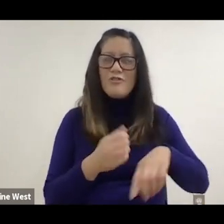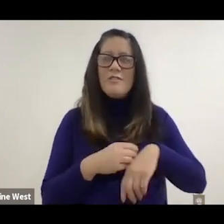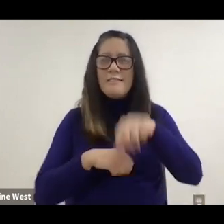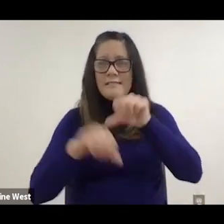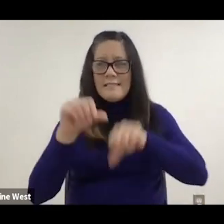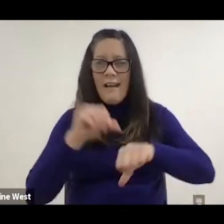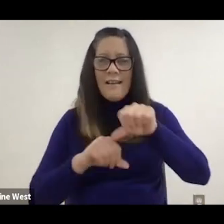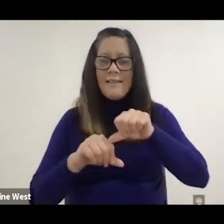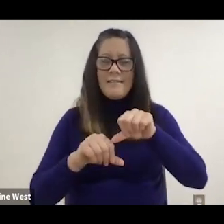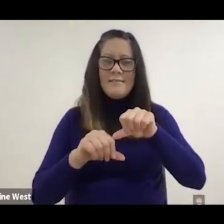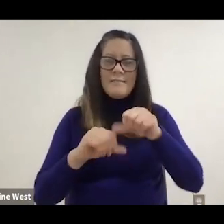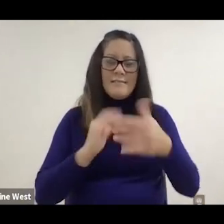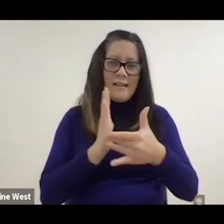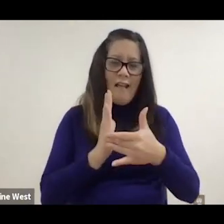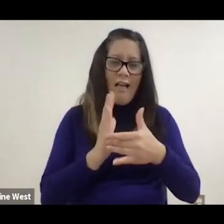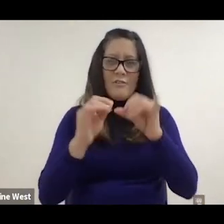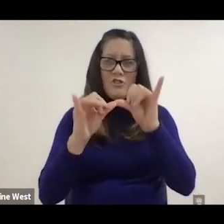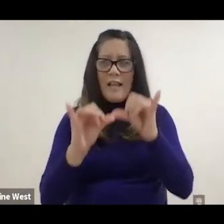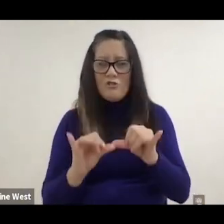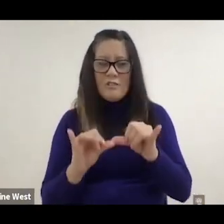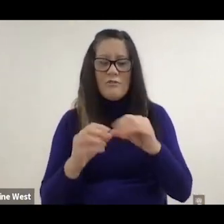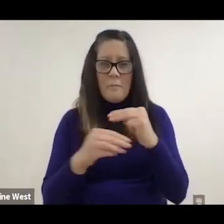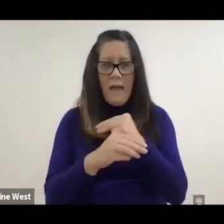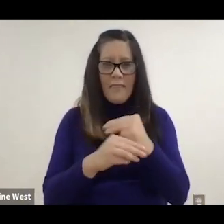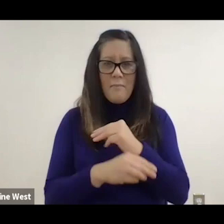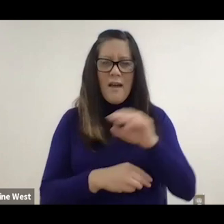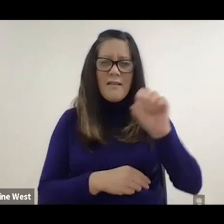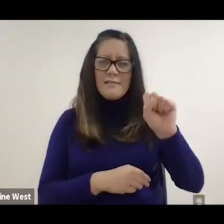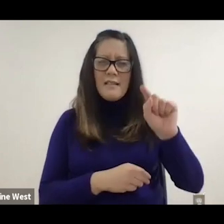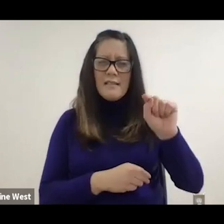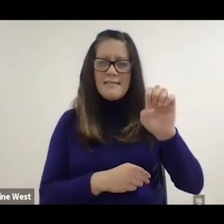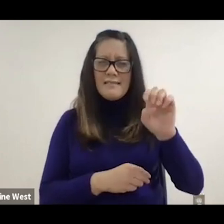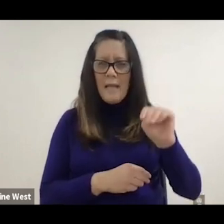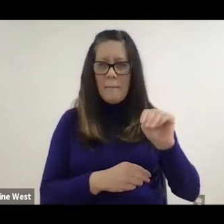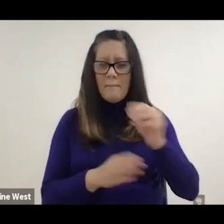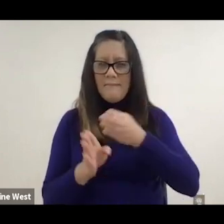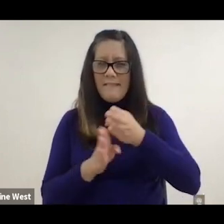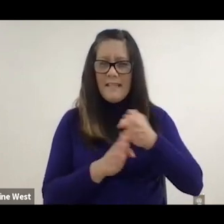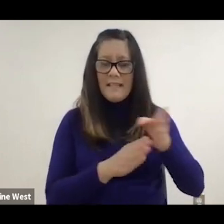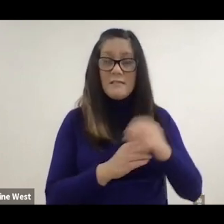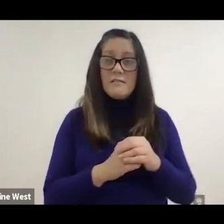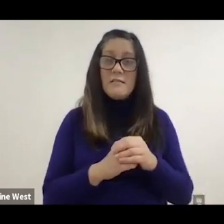which I think is actually the future, so that people with disabilities